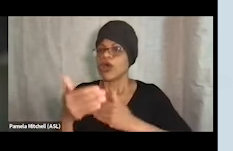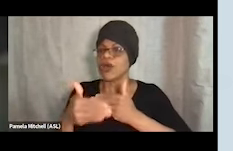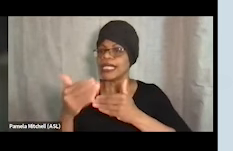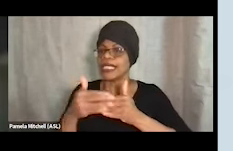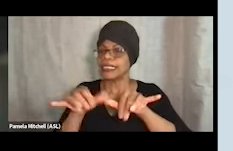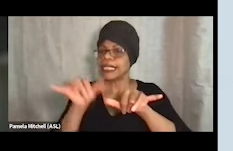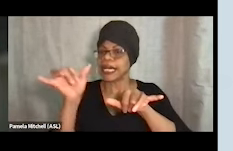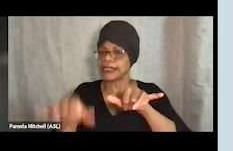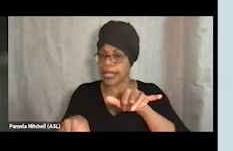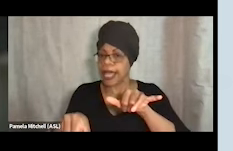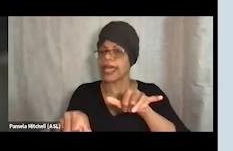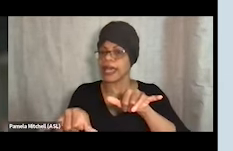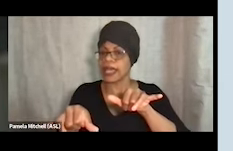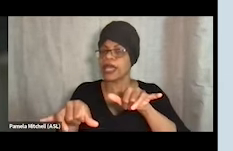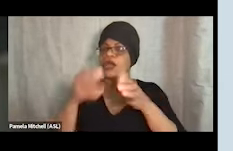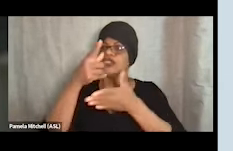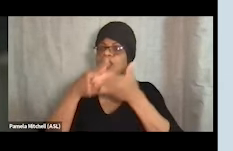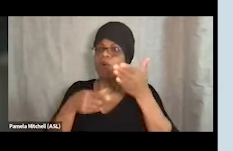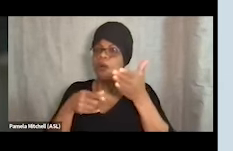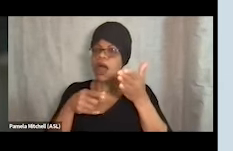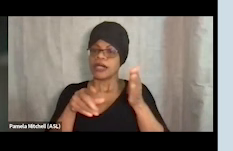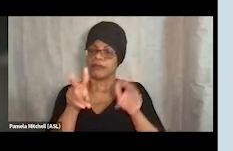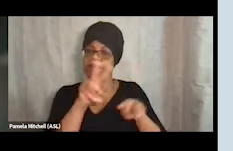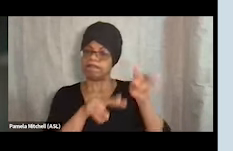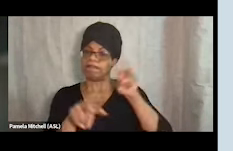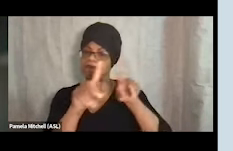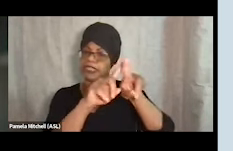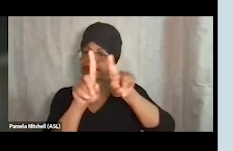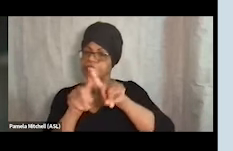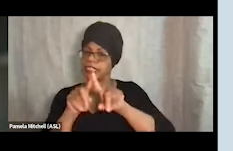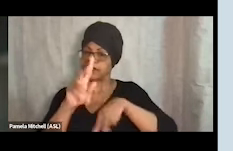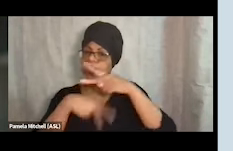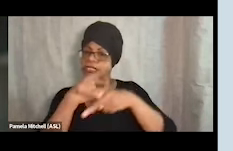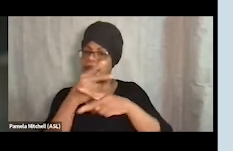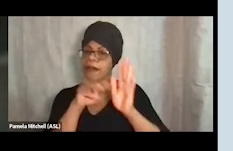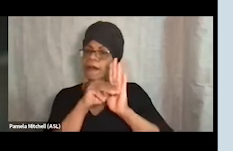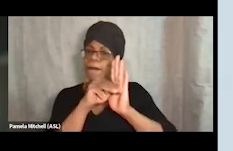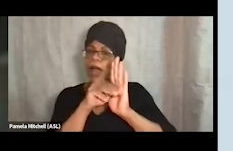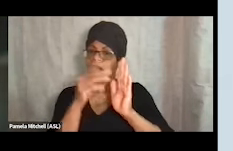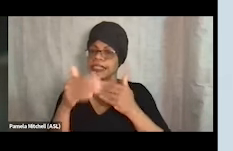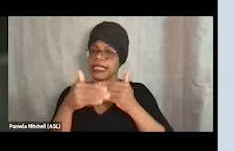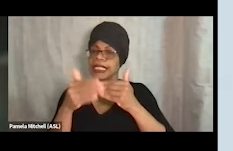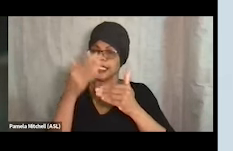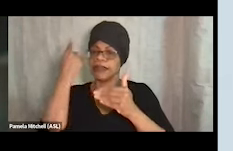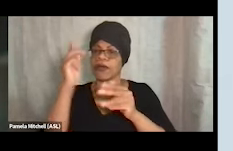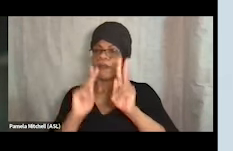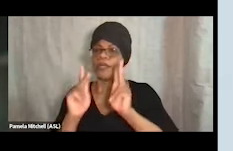And so we're looking at all different types of models that make it easy for people who are using drugs to access shelter and to remain in shelter.